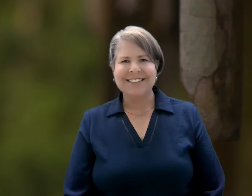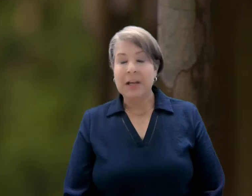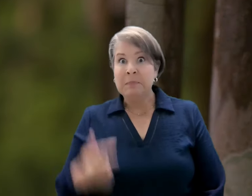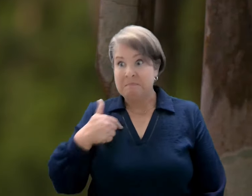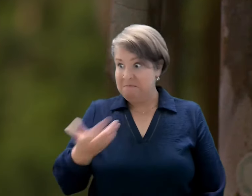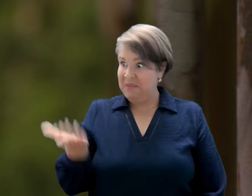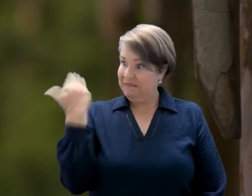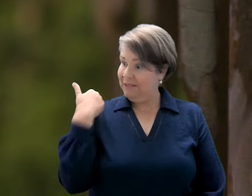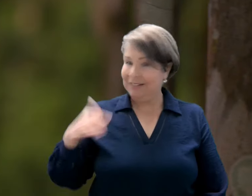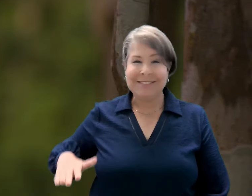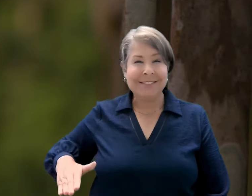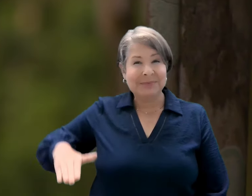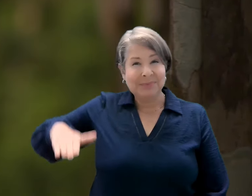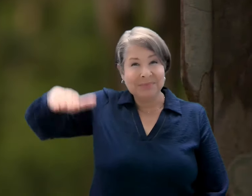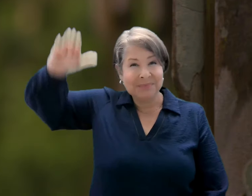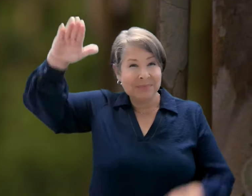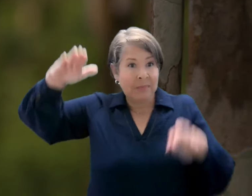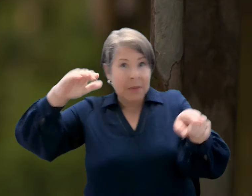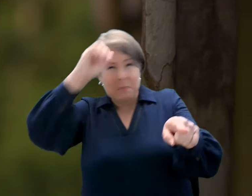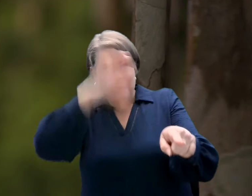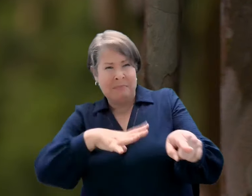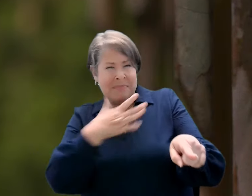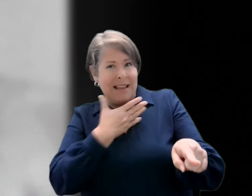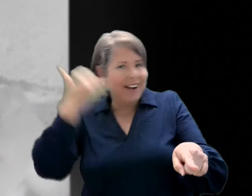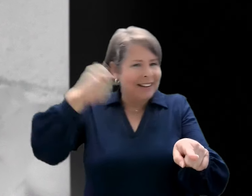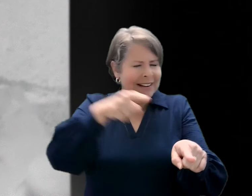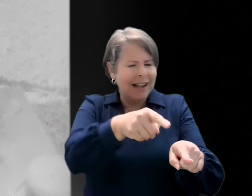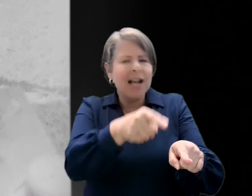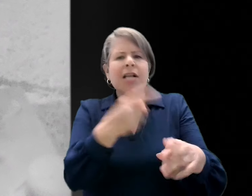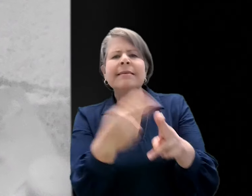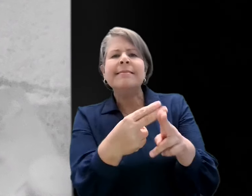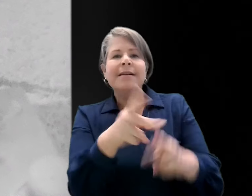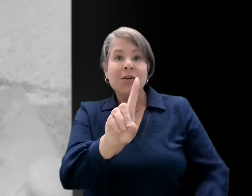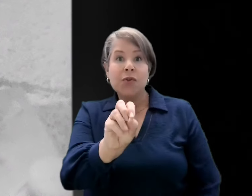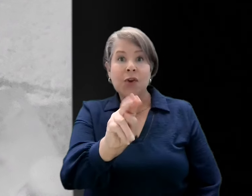but he knew so much about nature.